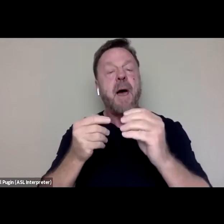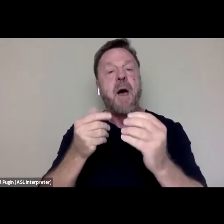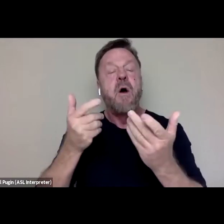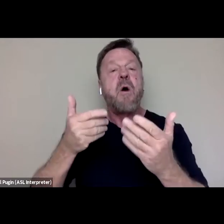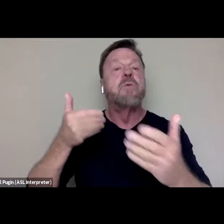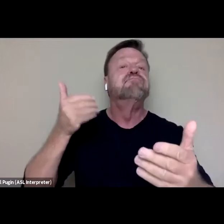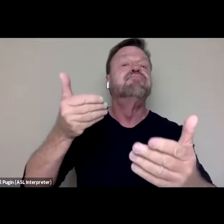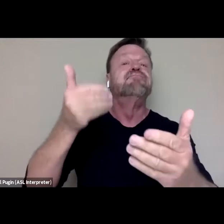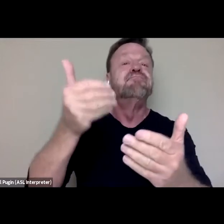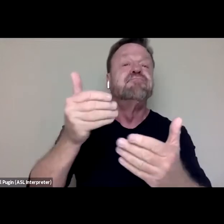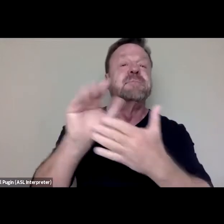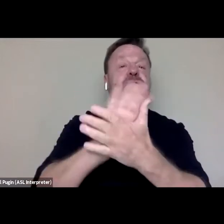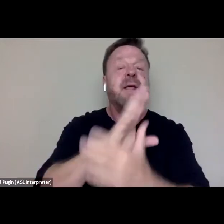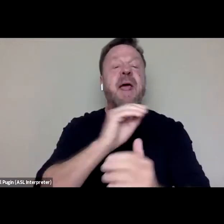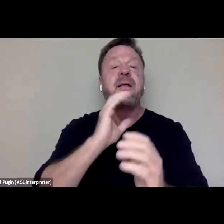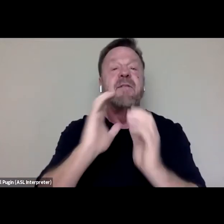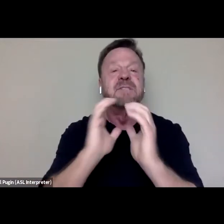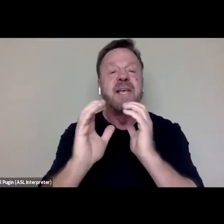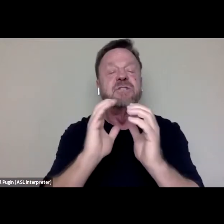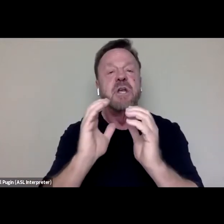and conversations, you can go to